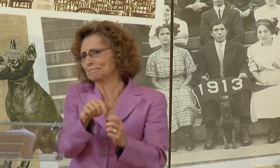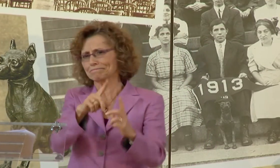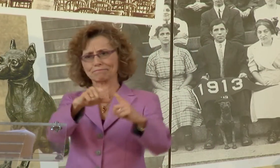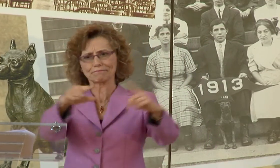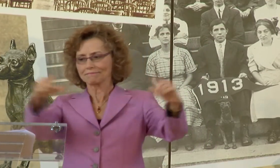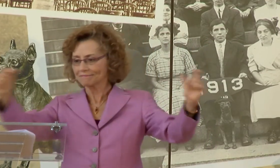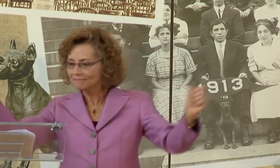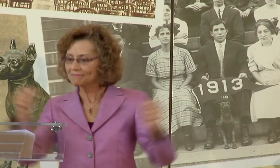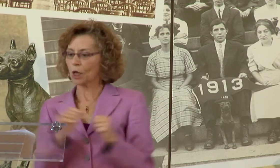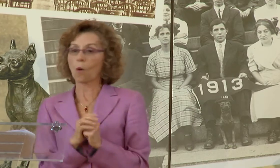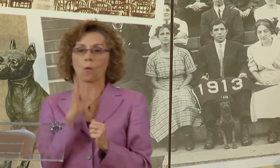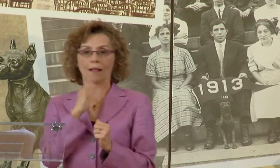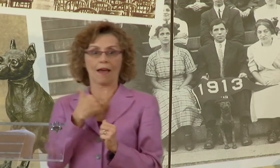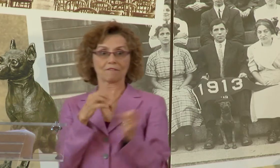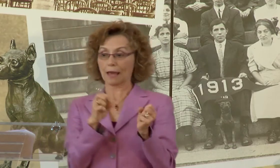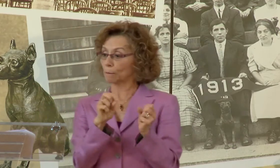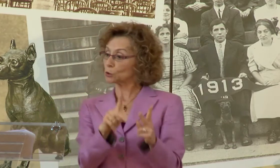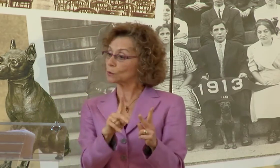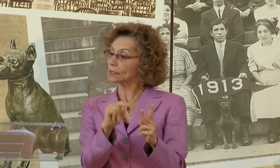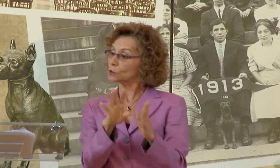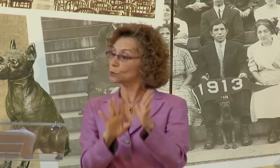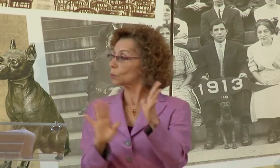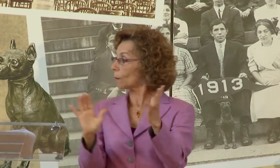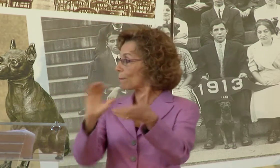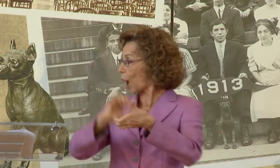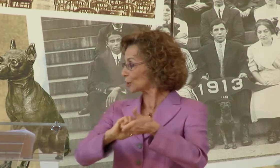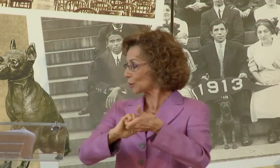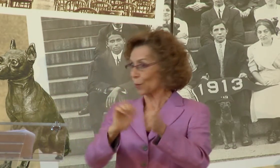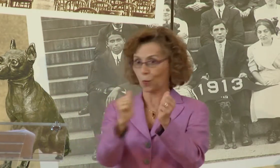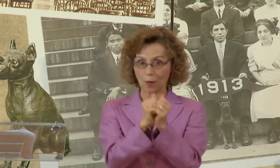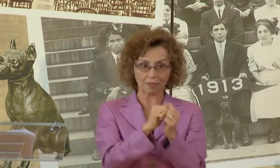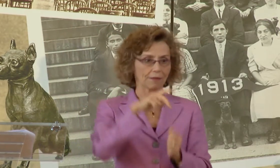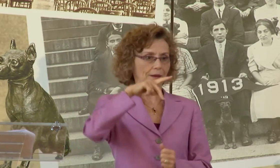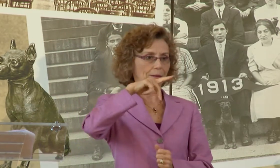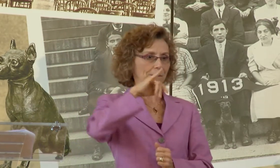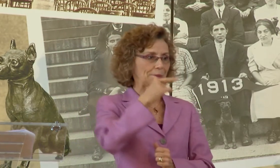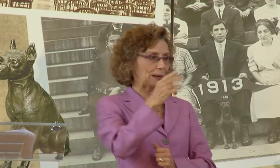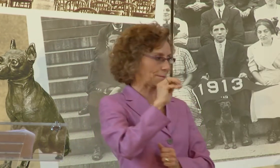ISL STUDIES INCLUDED WILL HAVE A UNIQUE OPPORTUNITY TO PARTNER